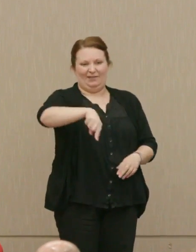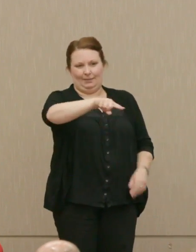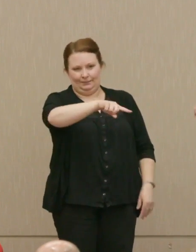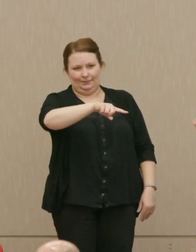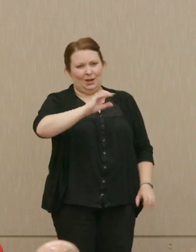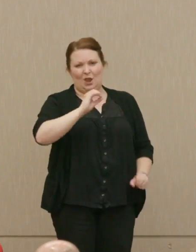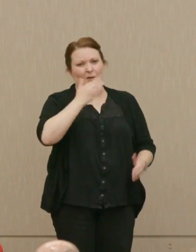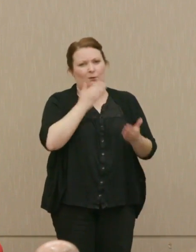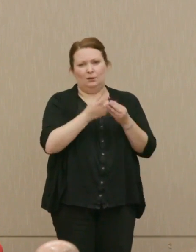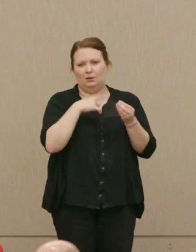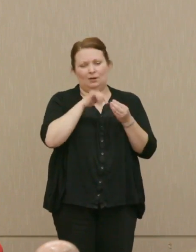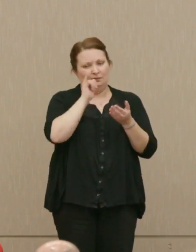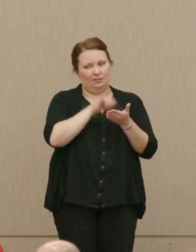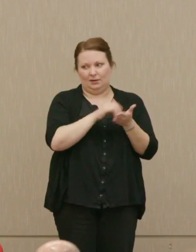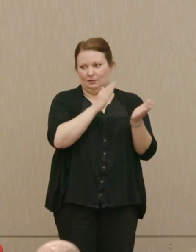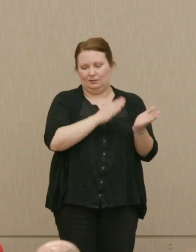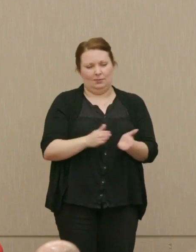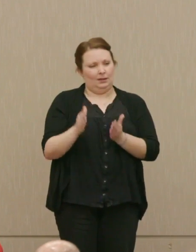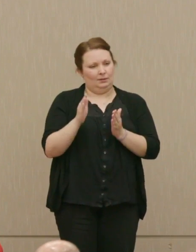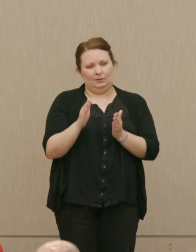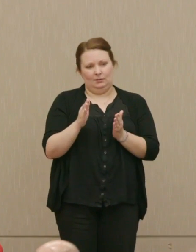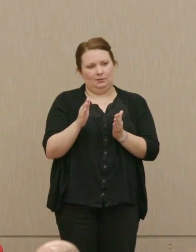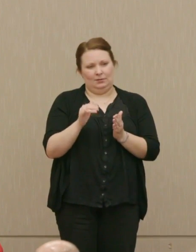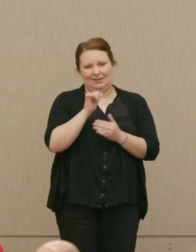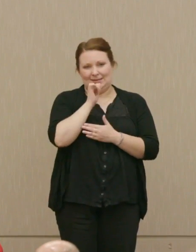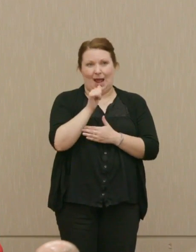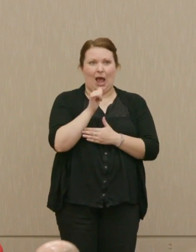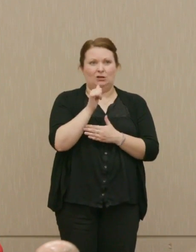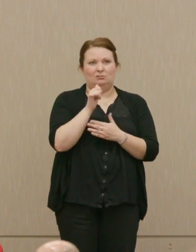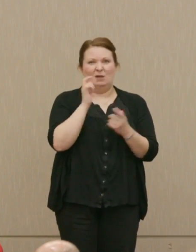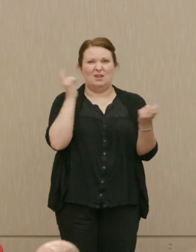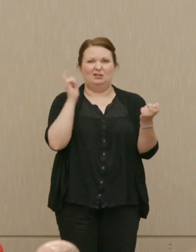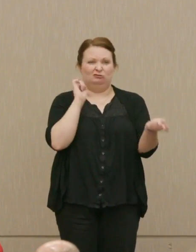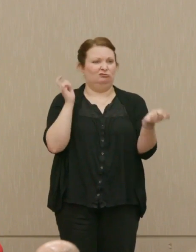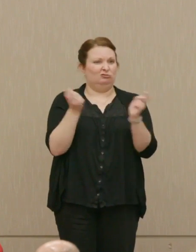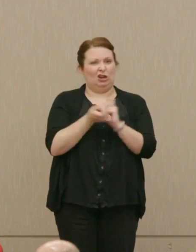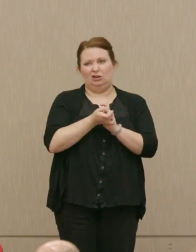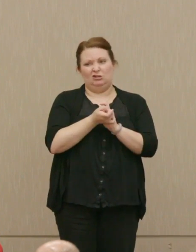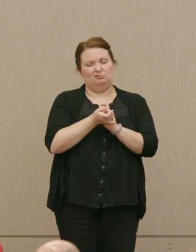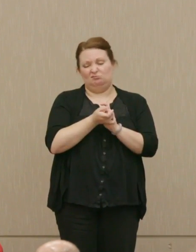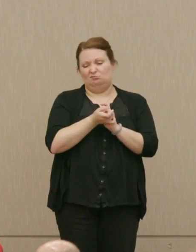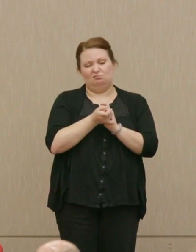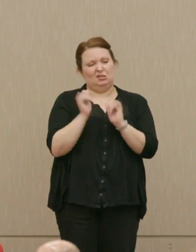There's nothing good about it that I know. It's not an enormous change in what we have.